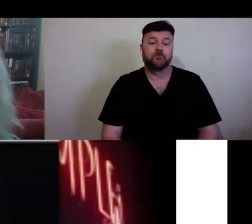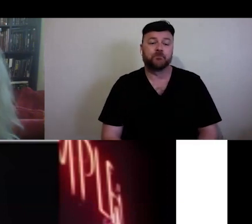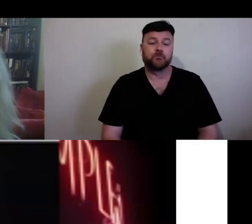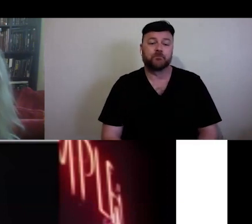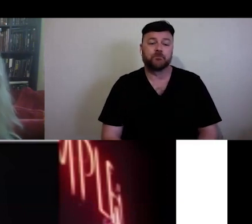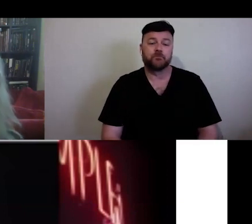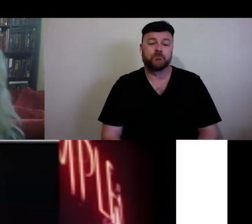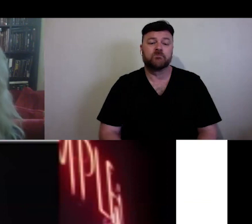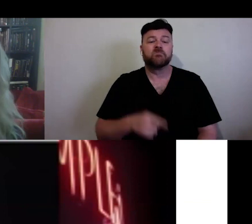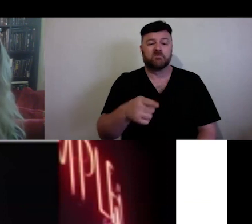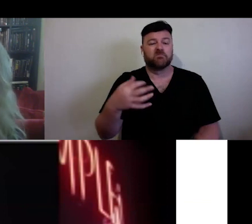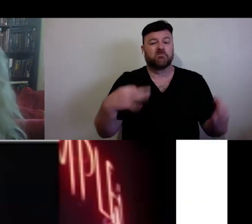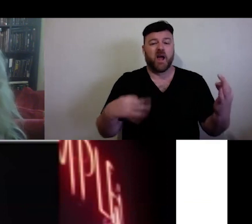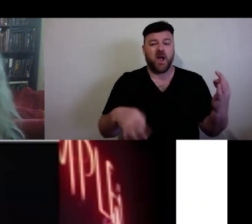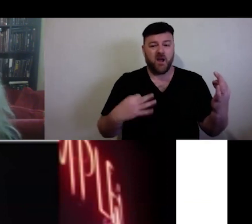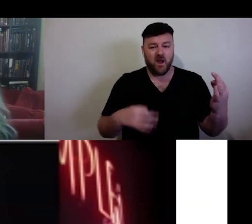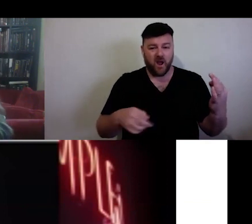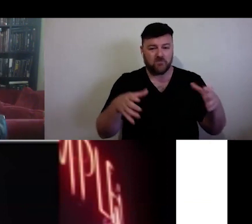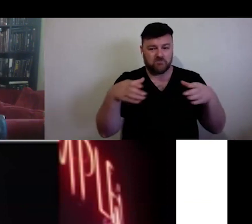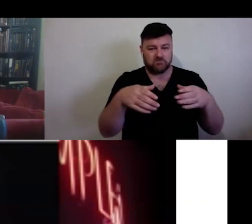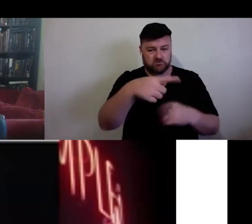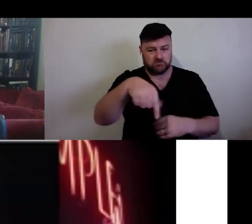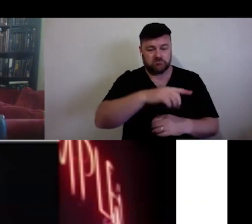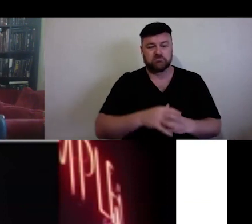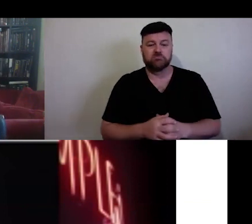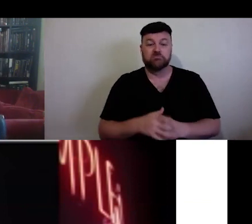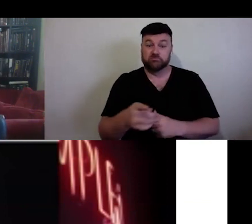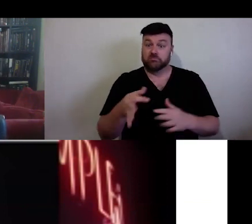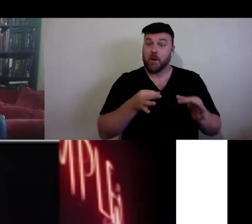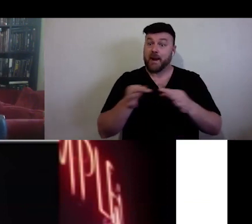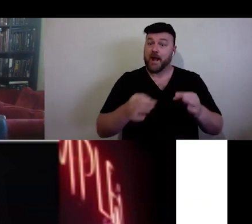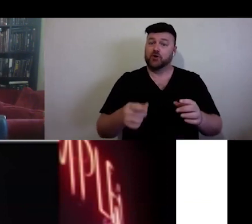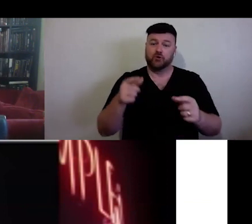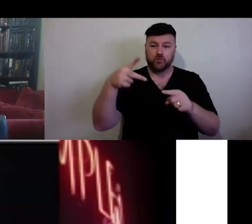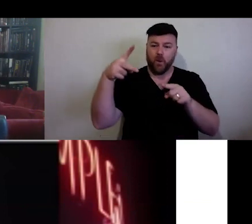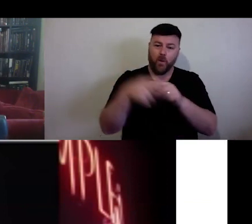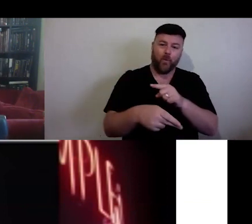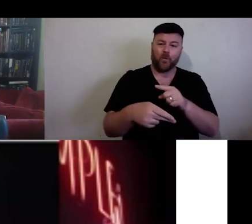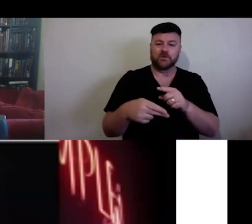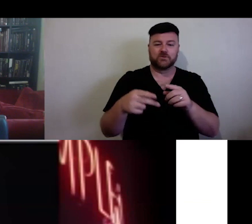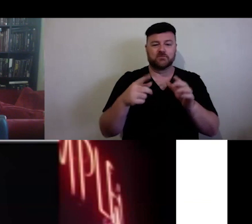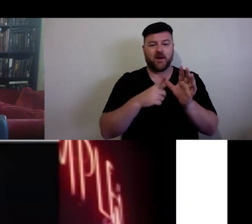is from the band Thao. Their ready to release their album. And they